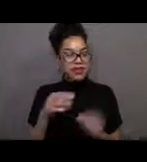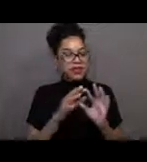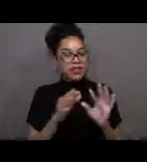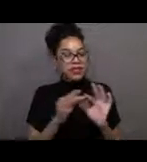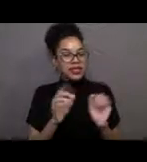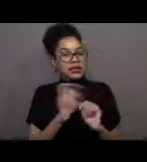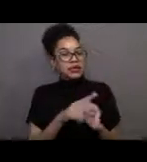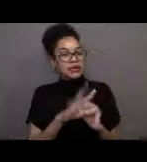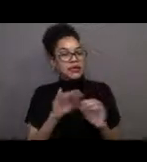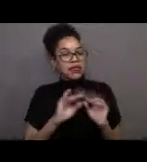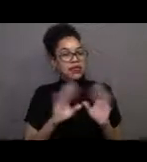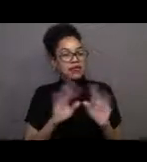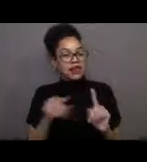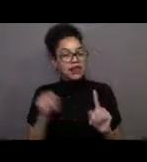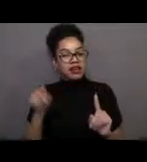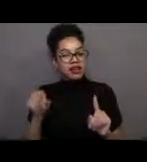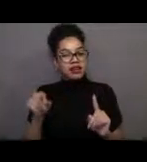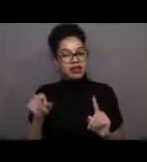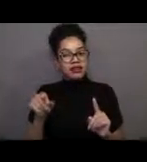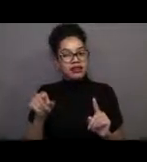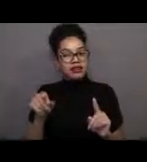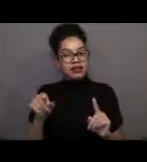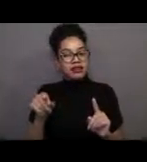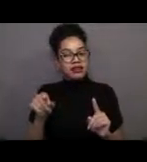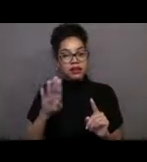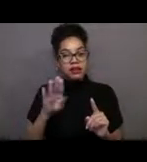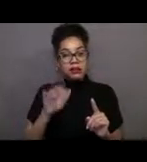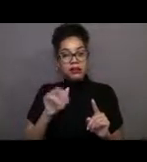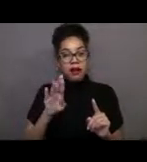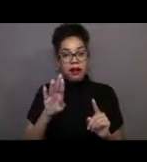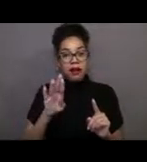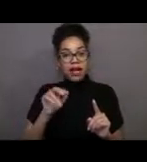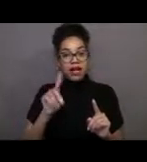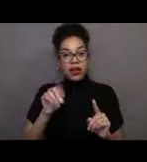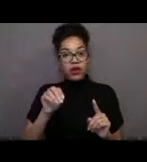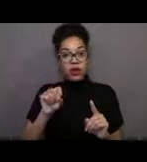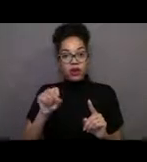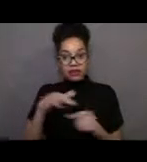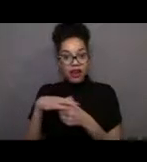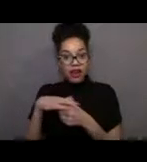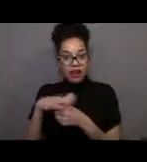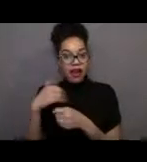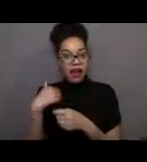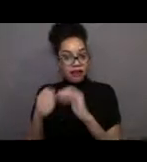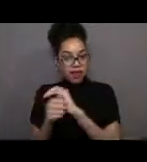said that they get leatherbacks there. So these are your leatherbacks in Monterey that go to Indonesia,